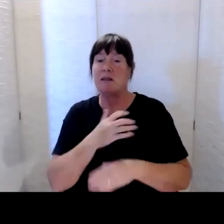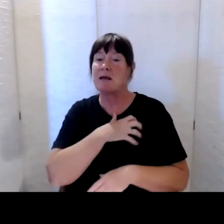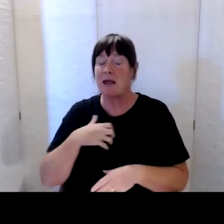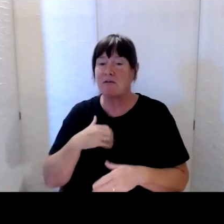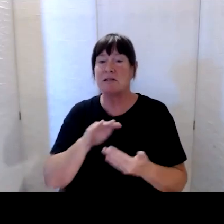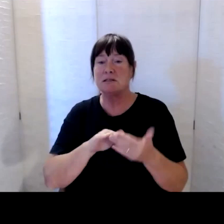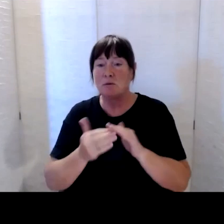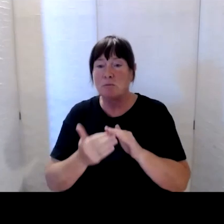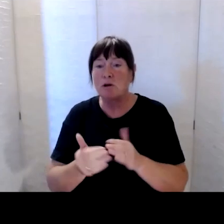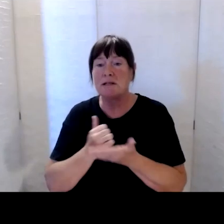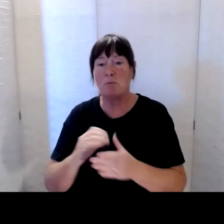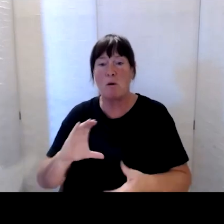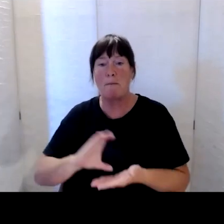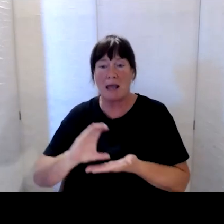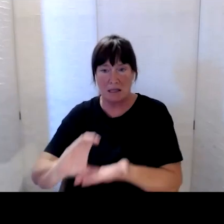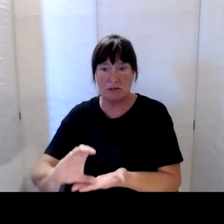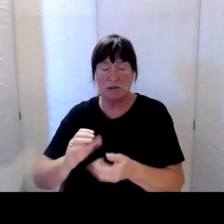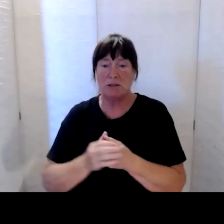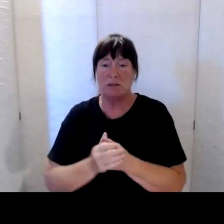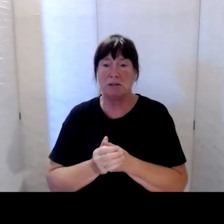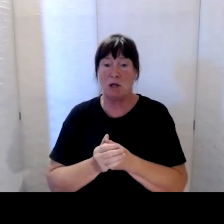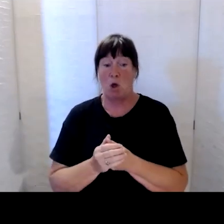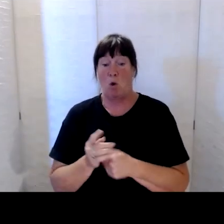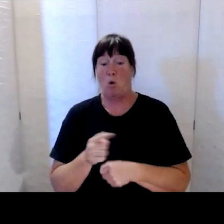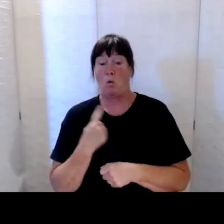We wanted to make sure that there was a presence